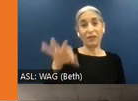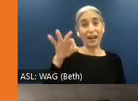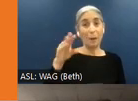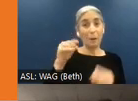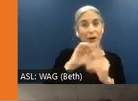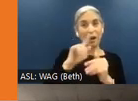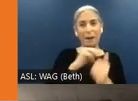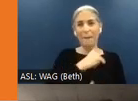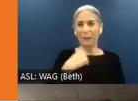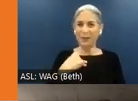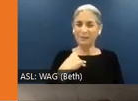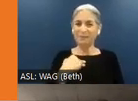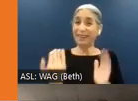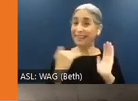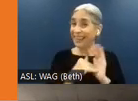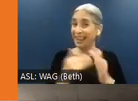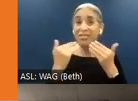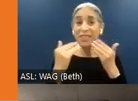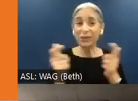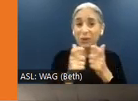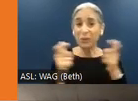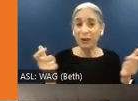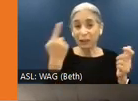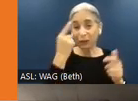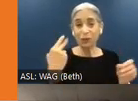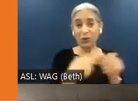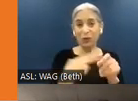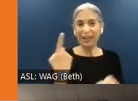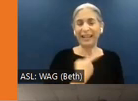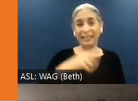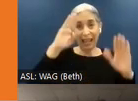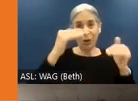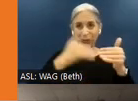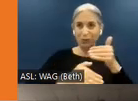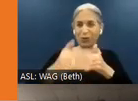Once again, thank you very much for joining us, and I hope you have a great rest of your day.